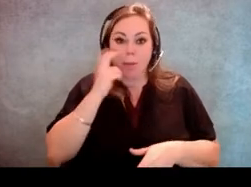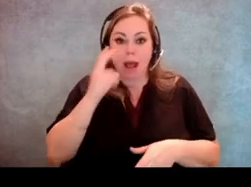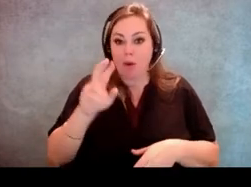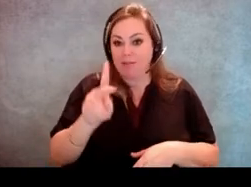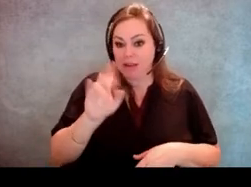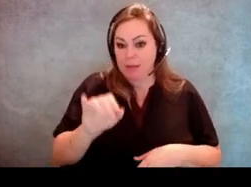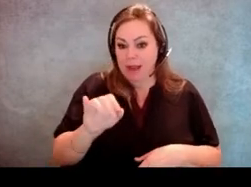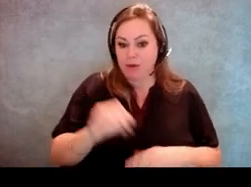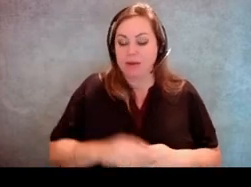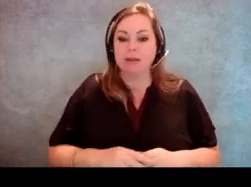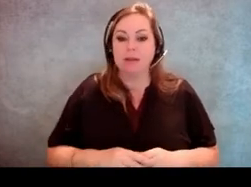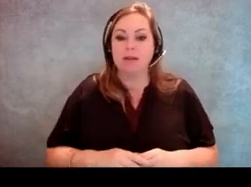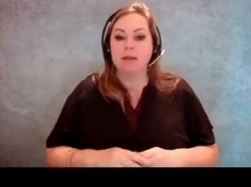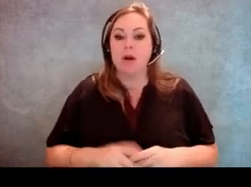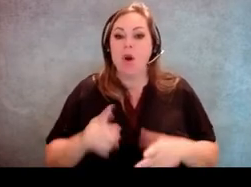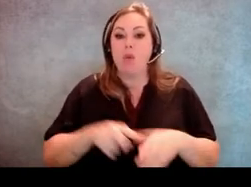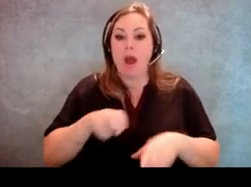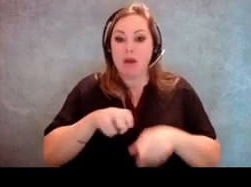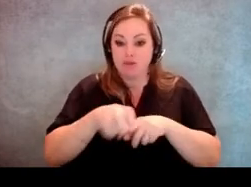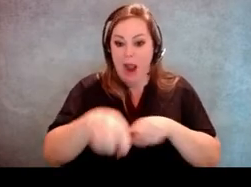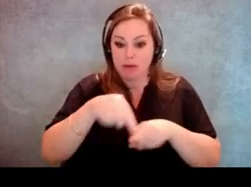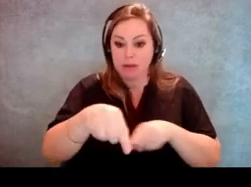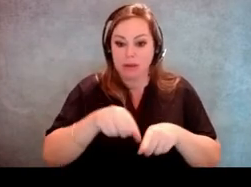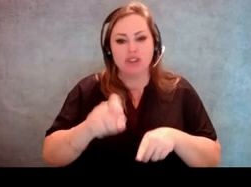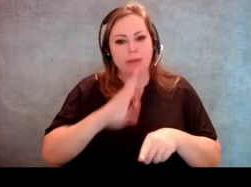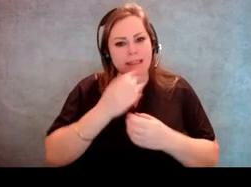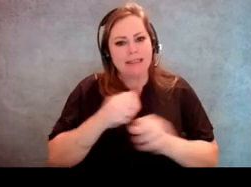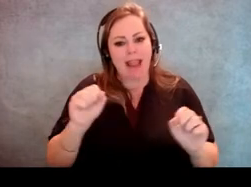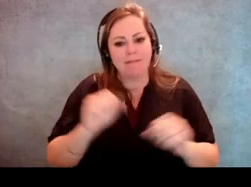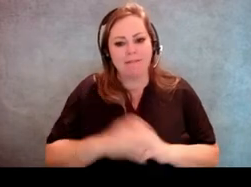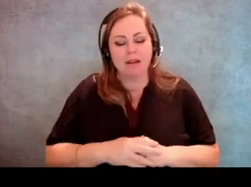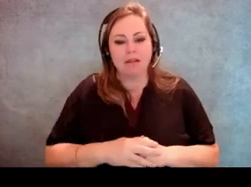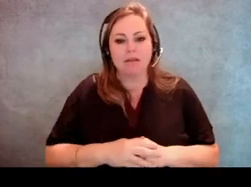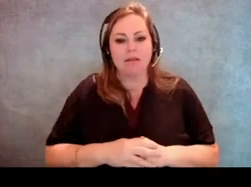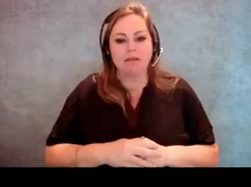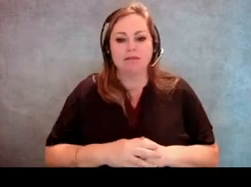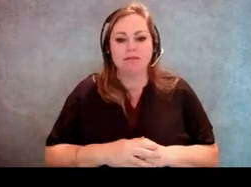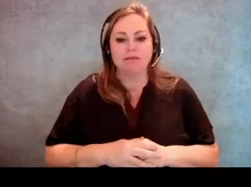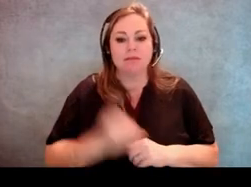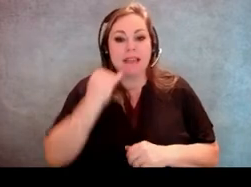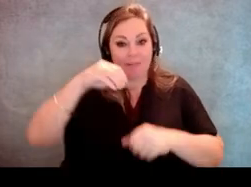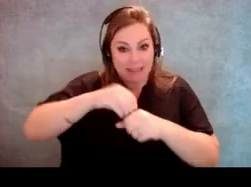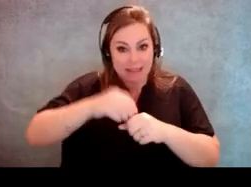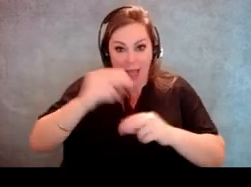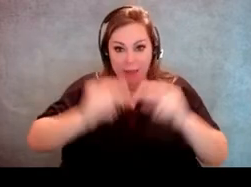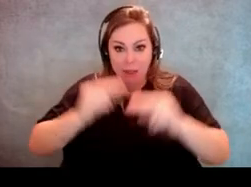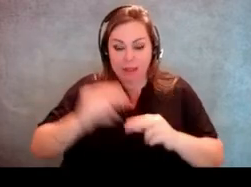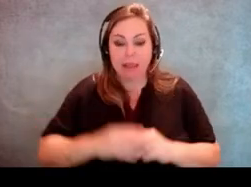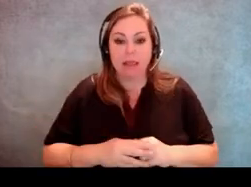the route they take should be safe. If they are inside the building and they're trying